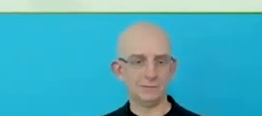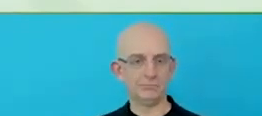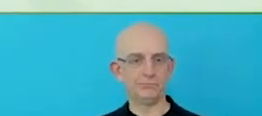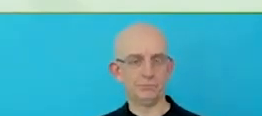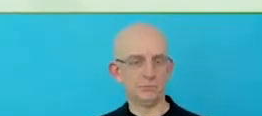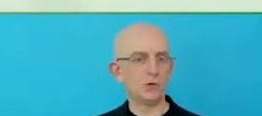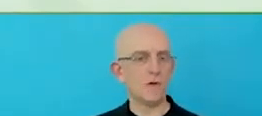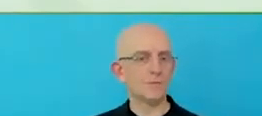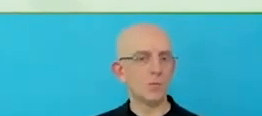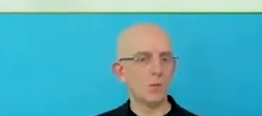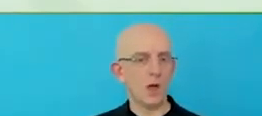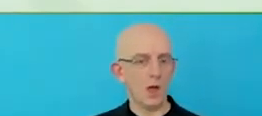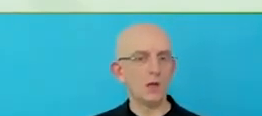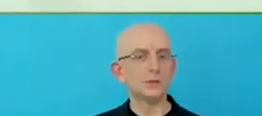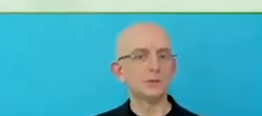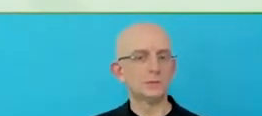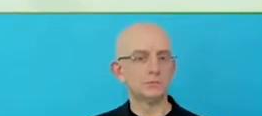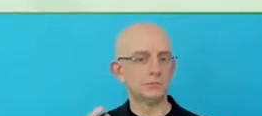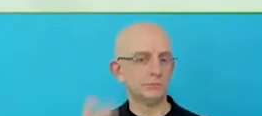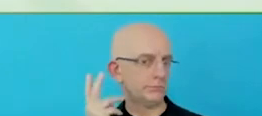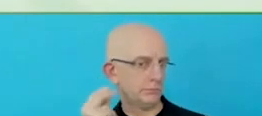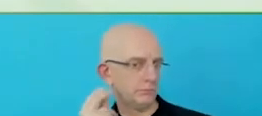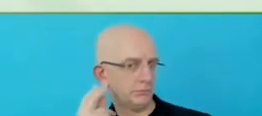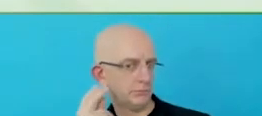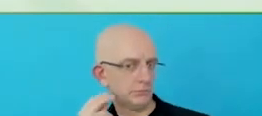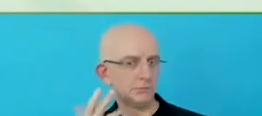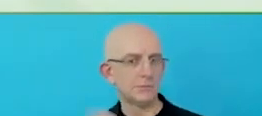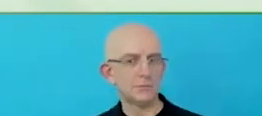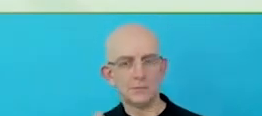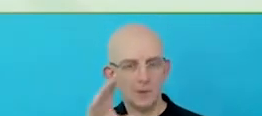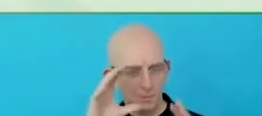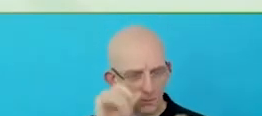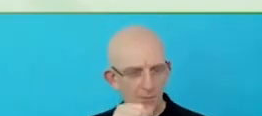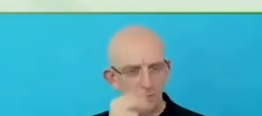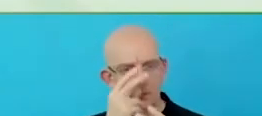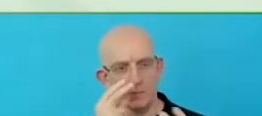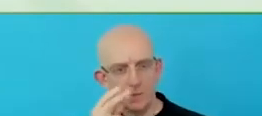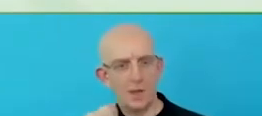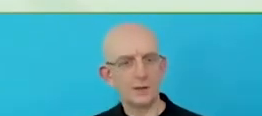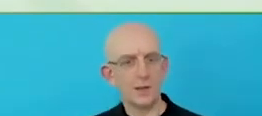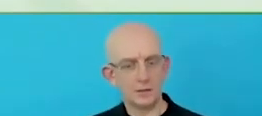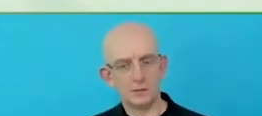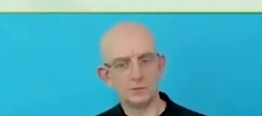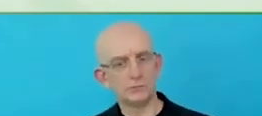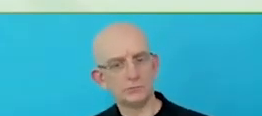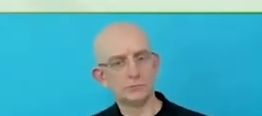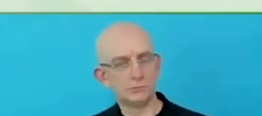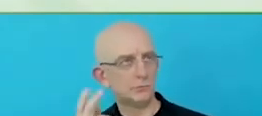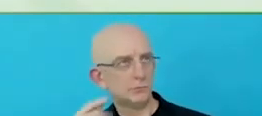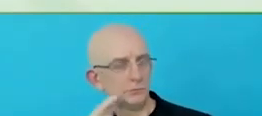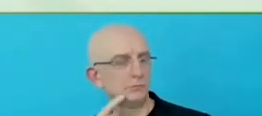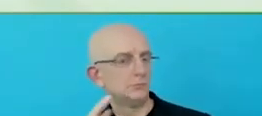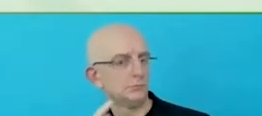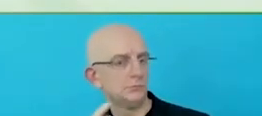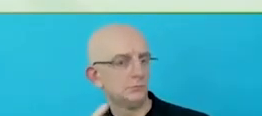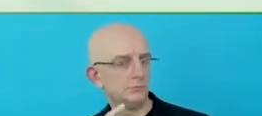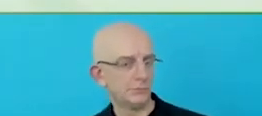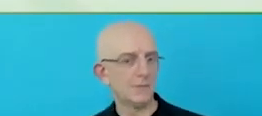navigate the kiosk independently and have an inclusive experience that way. Much more work to be done there.